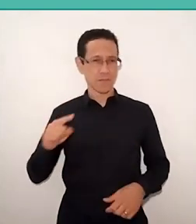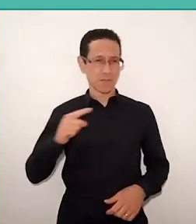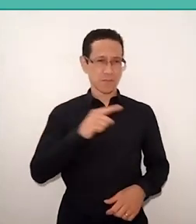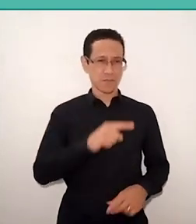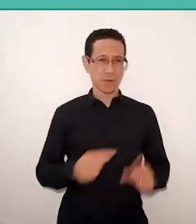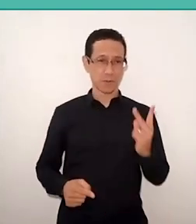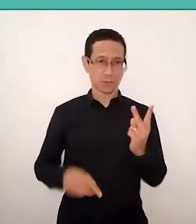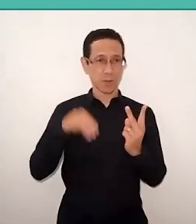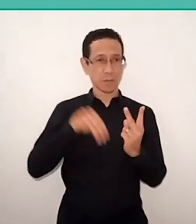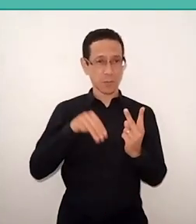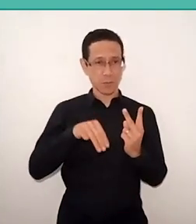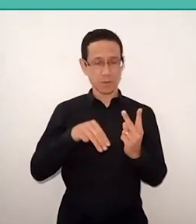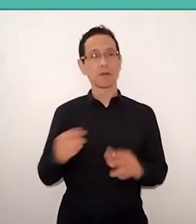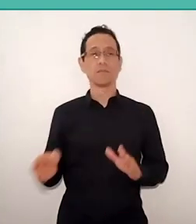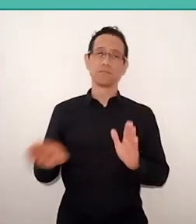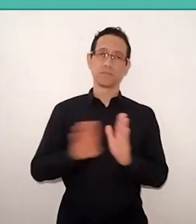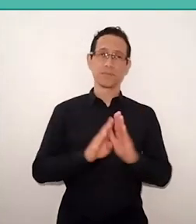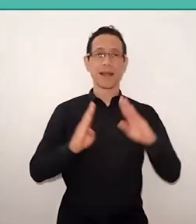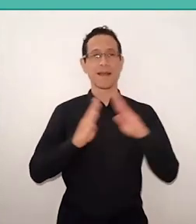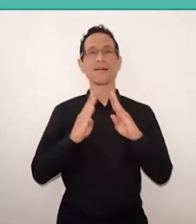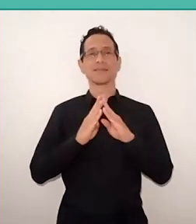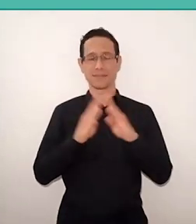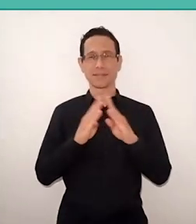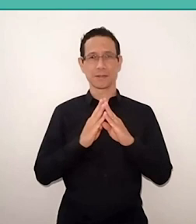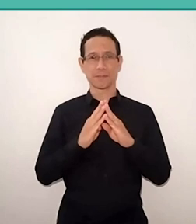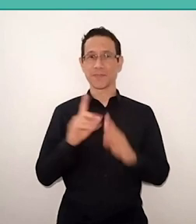and came home after 17 minutes.